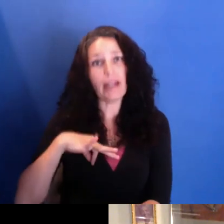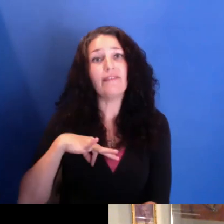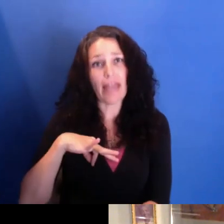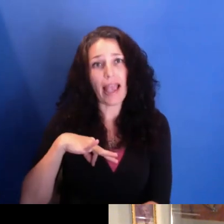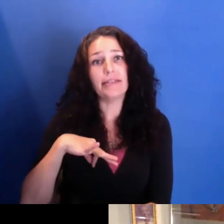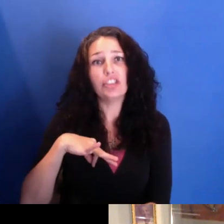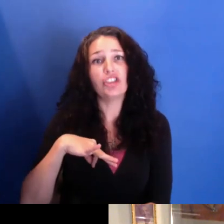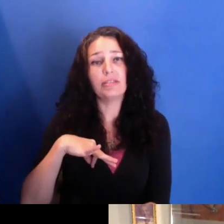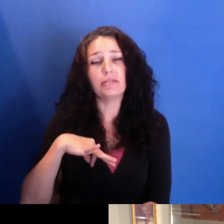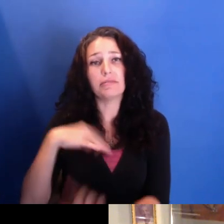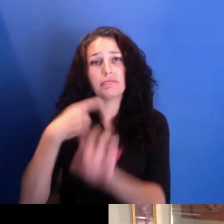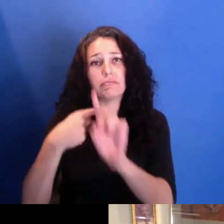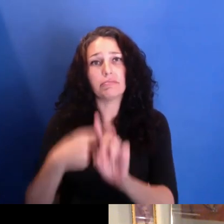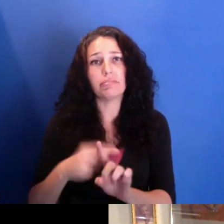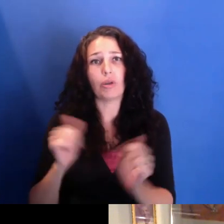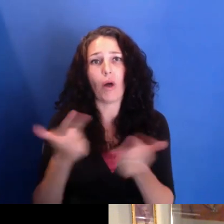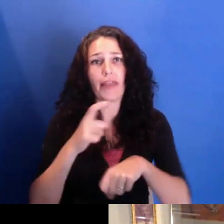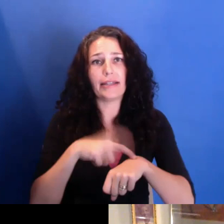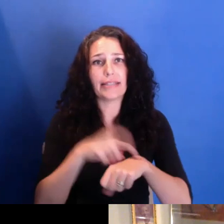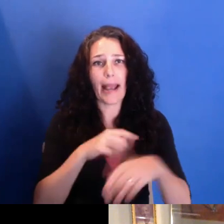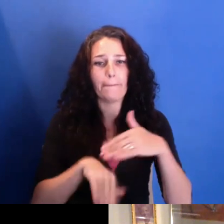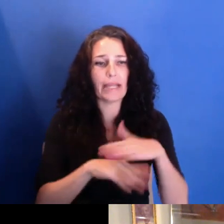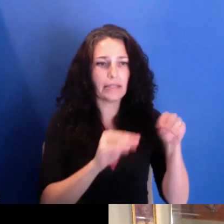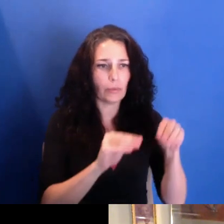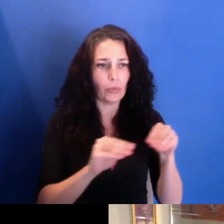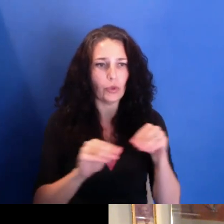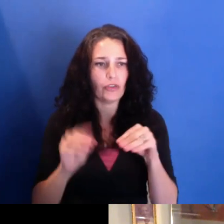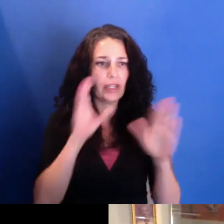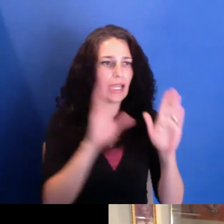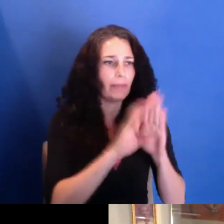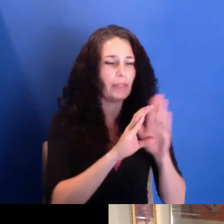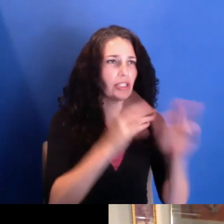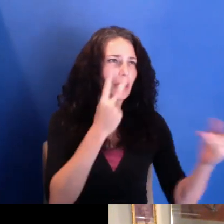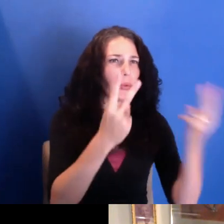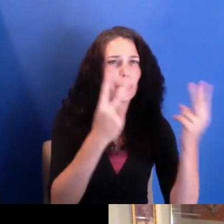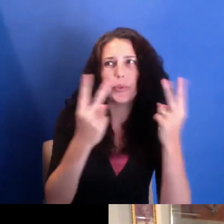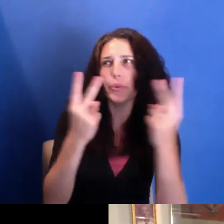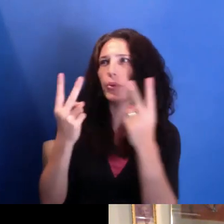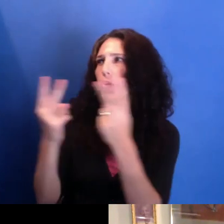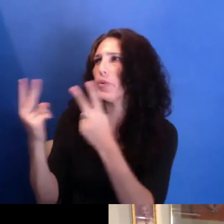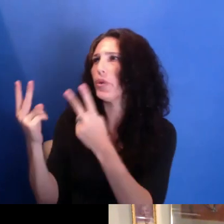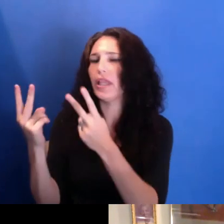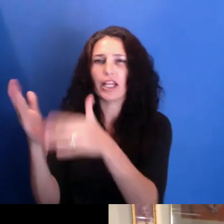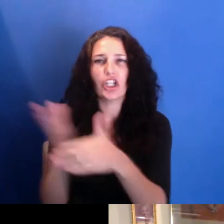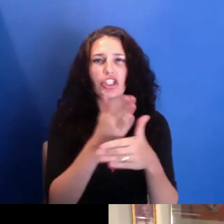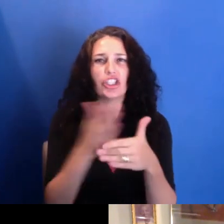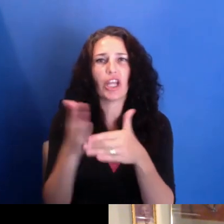know, moving images as a language in terms of sharing ideas.